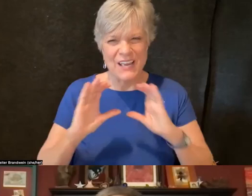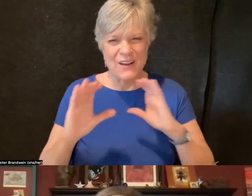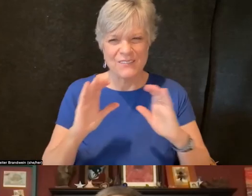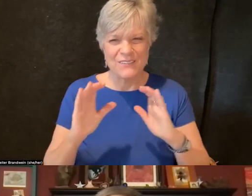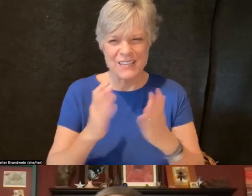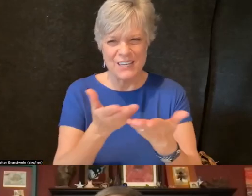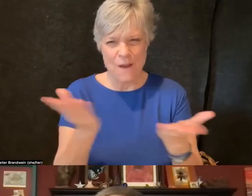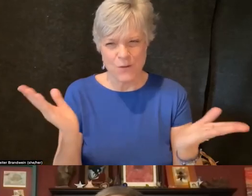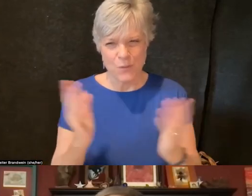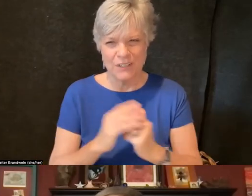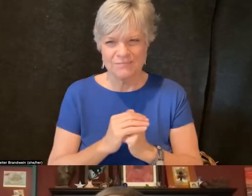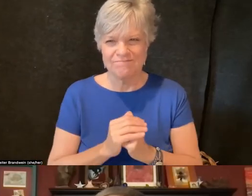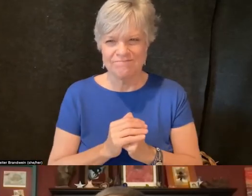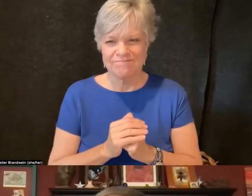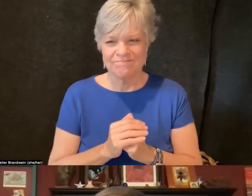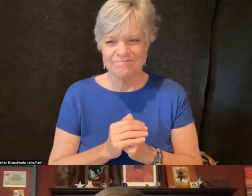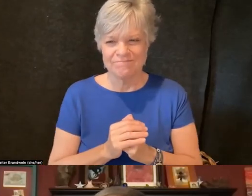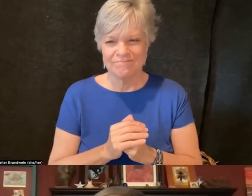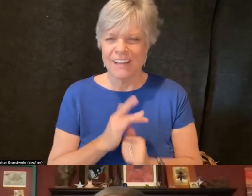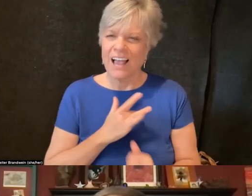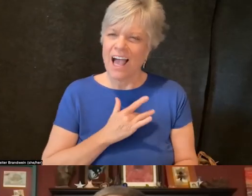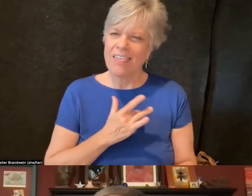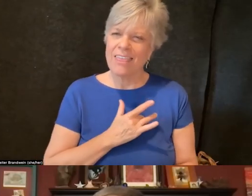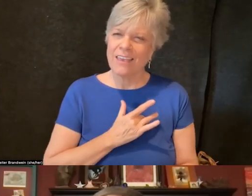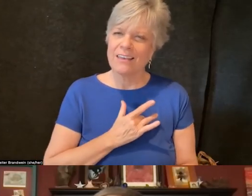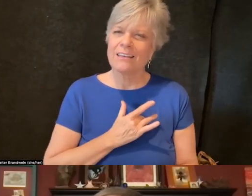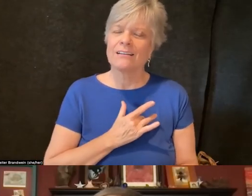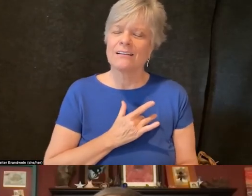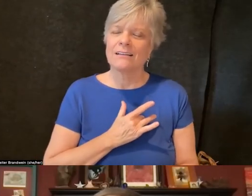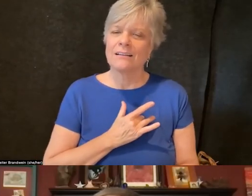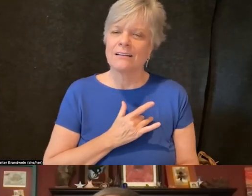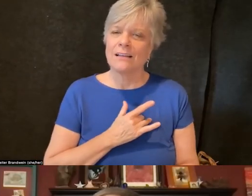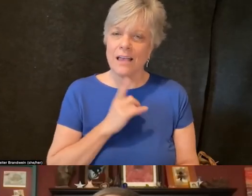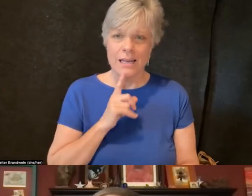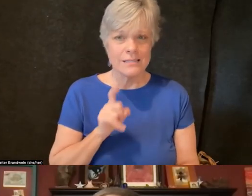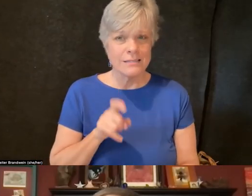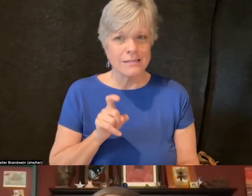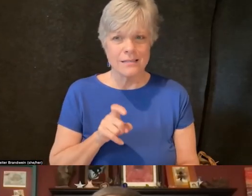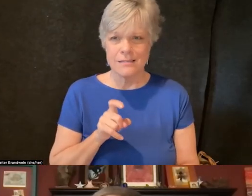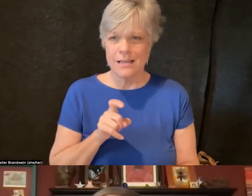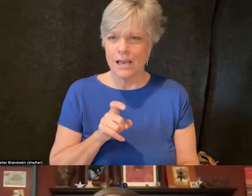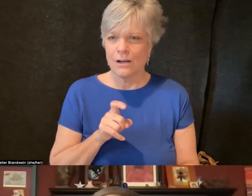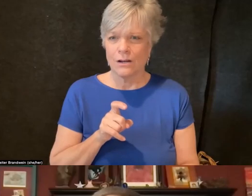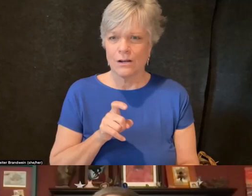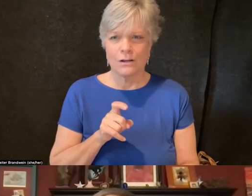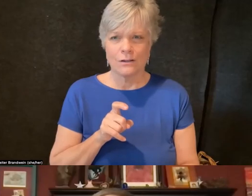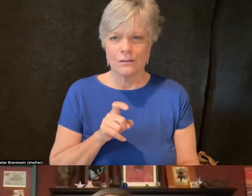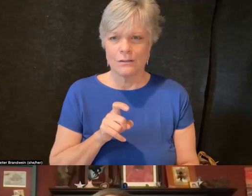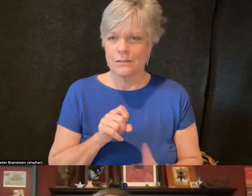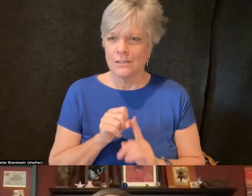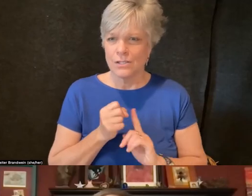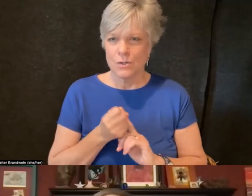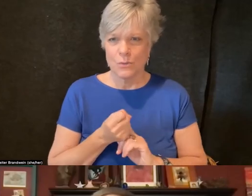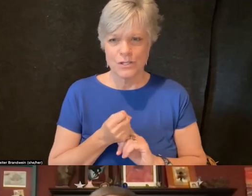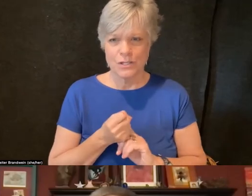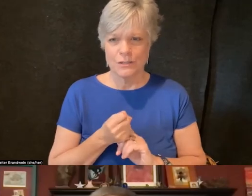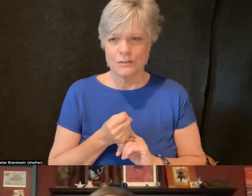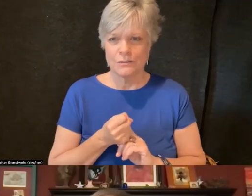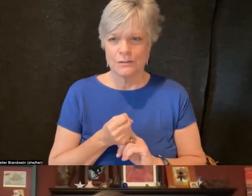I think that it's necessarily the case and must be underscored as the truth